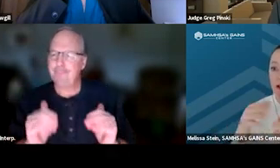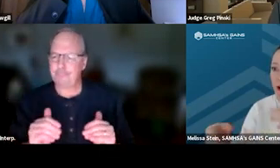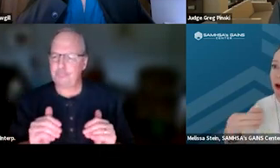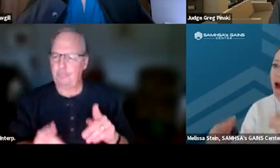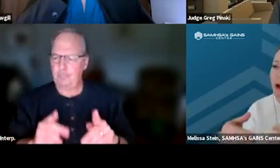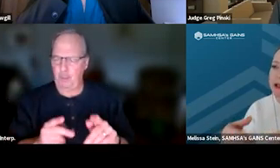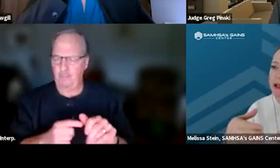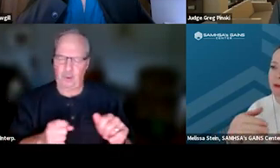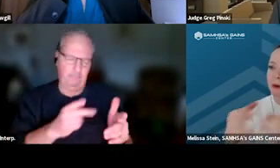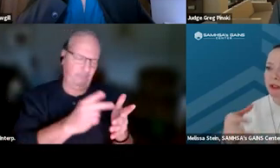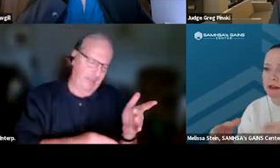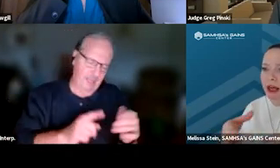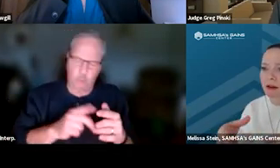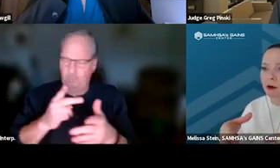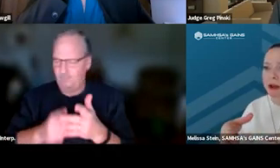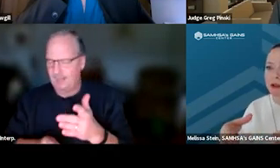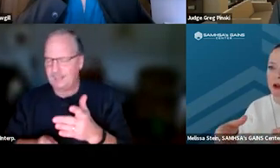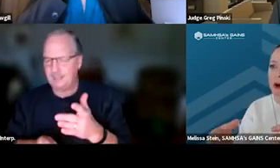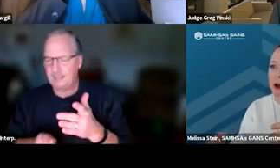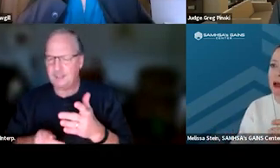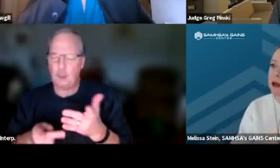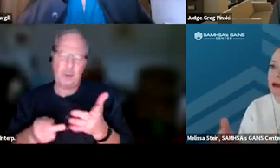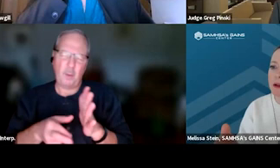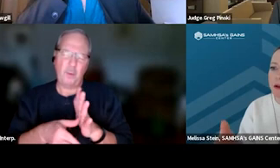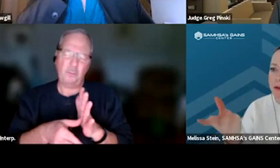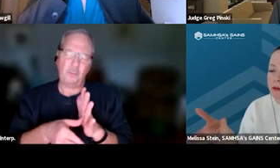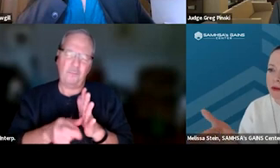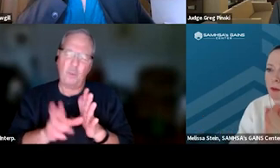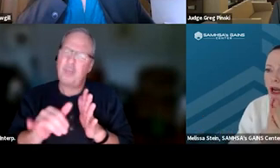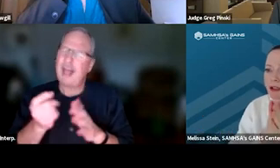And so I wanted to revisit that a little bit, so... And someone asked,